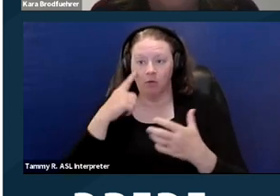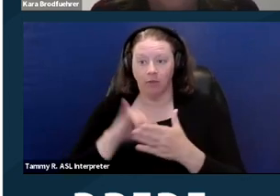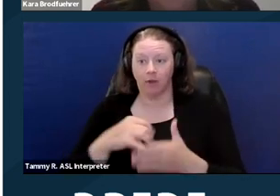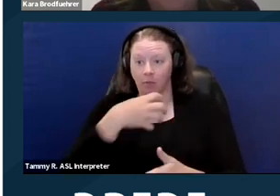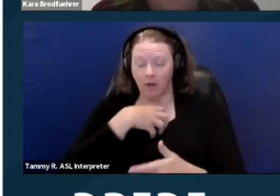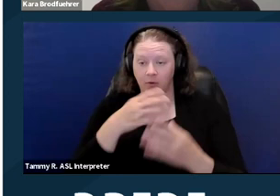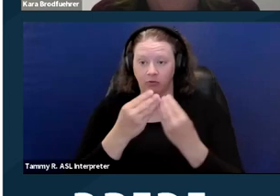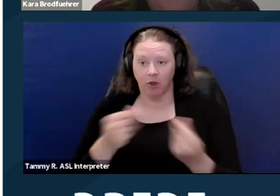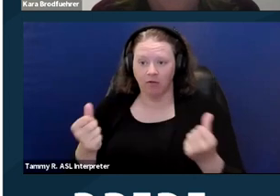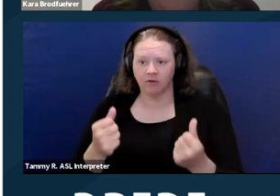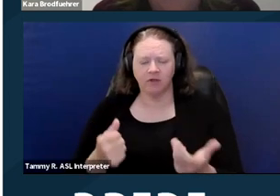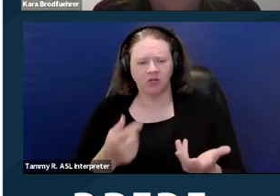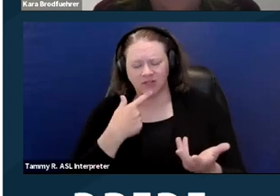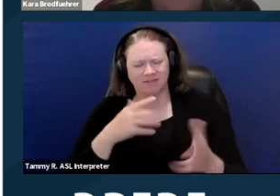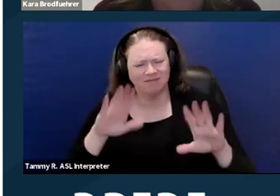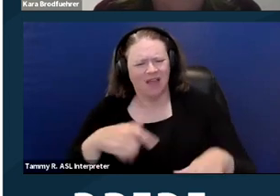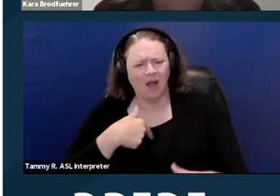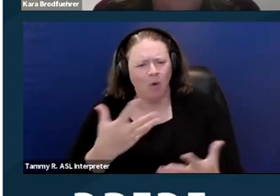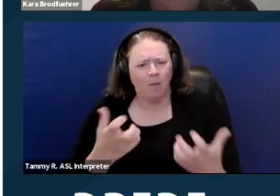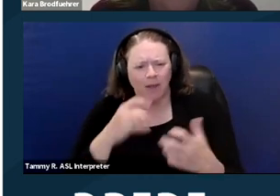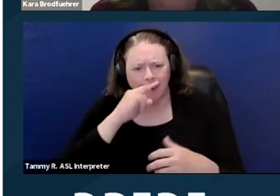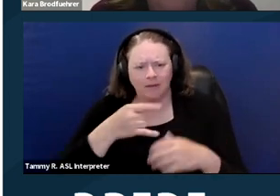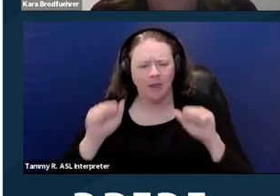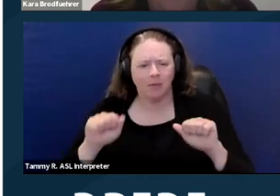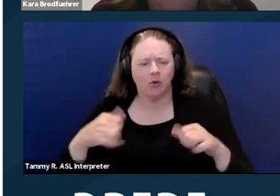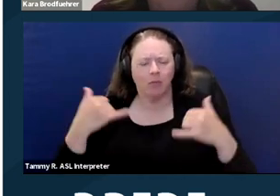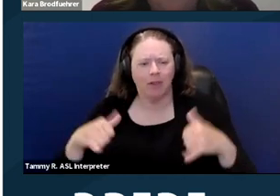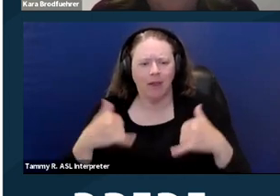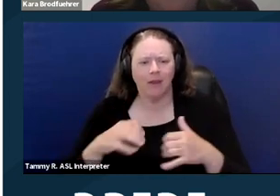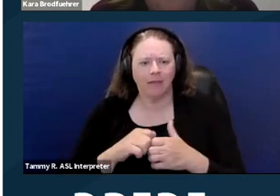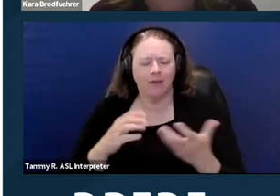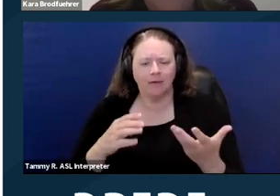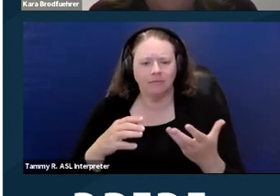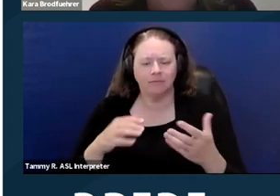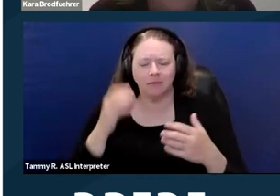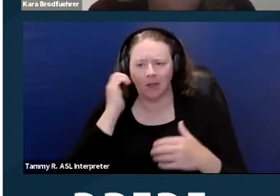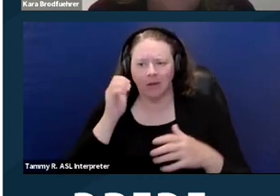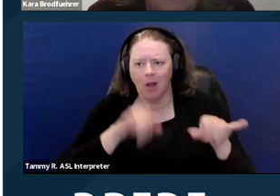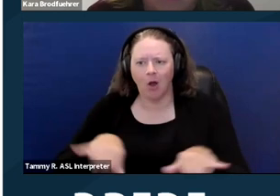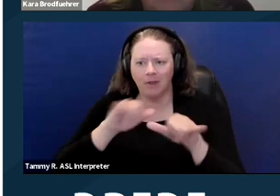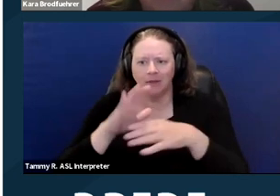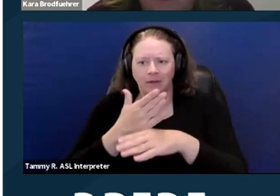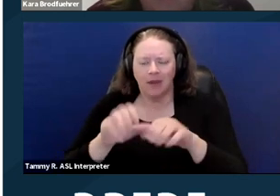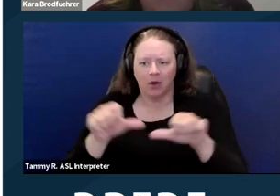to be able to play in the common areas and wants the manager to be fired. The investigator goes to the housing provider,